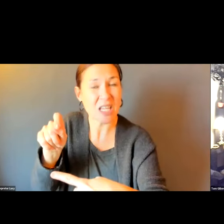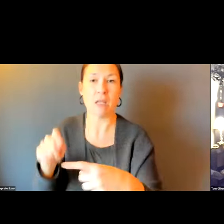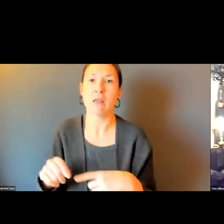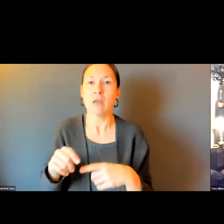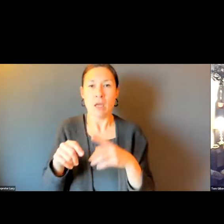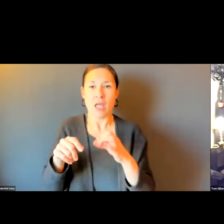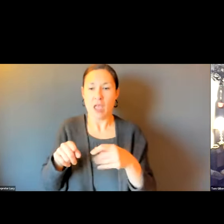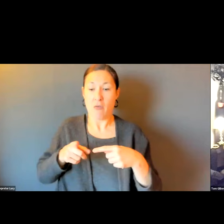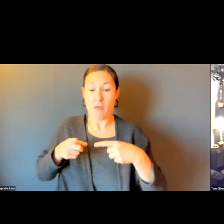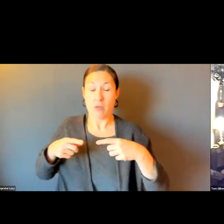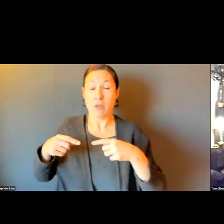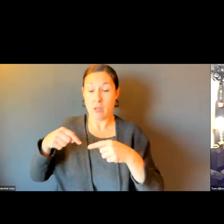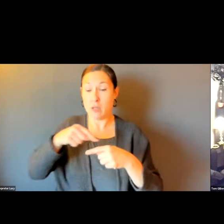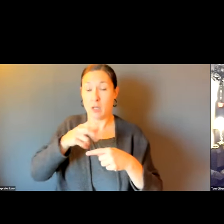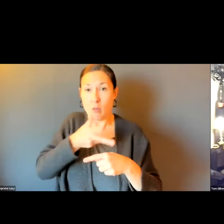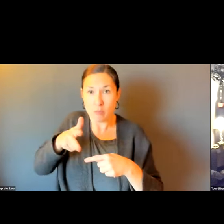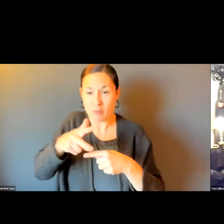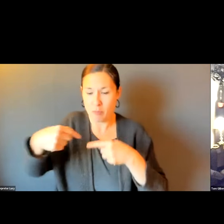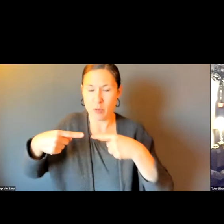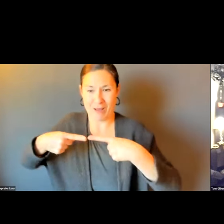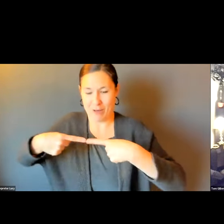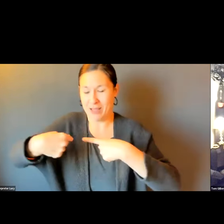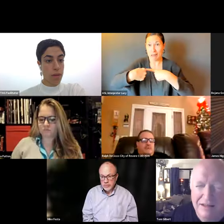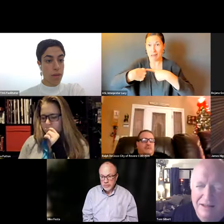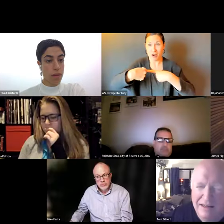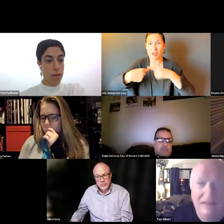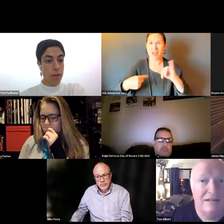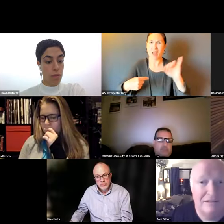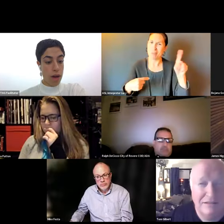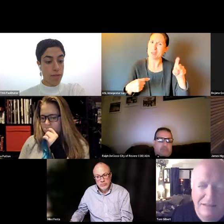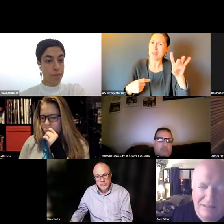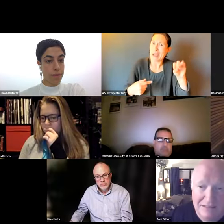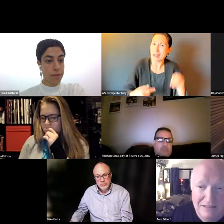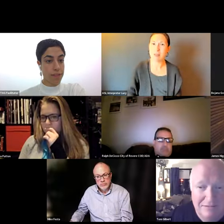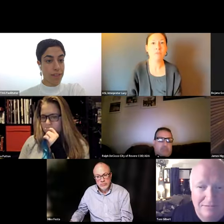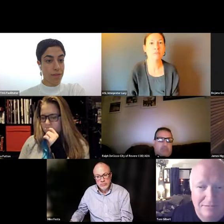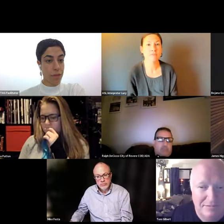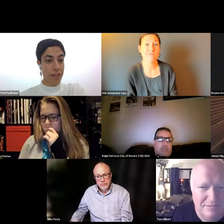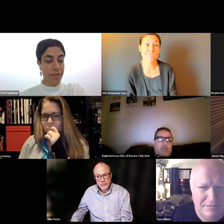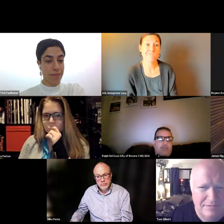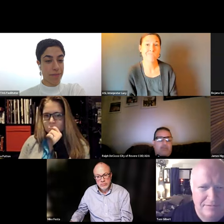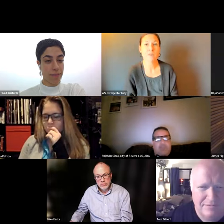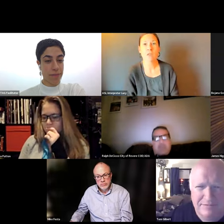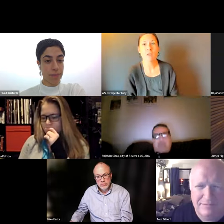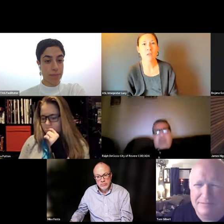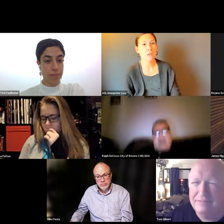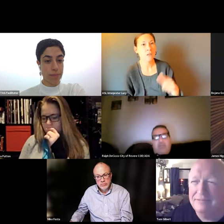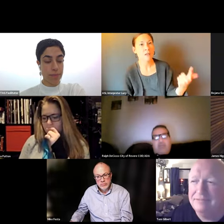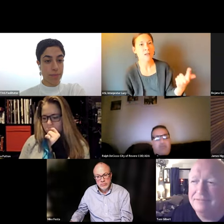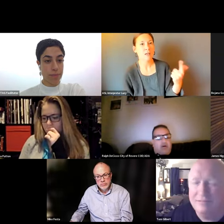AND MID-STOP IS HUNDRED FEET. THANKS, TOM.